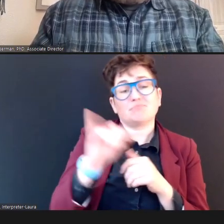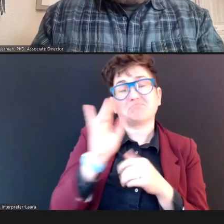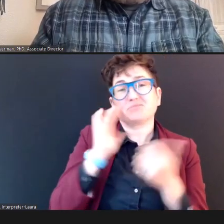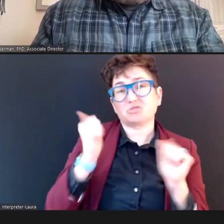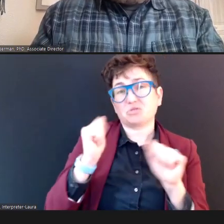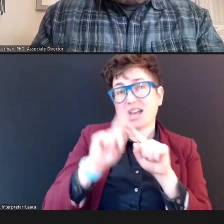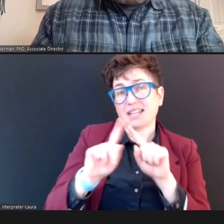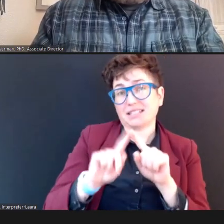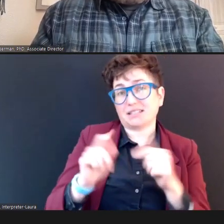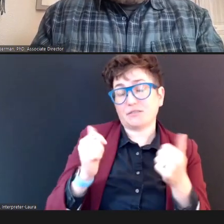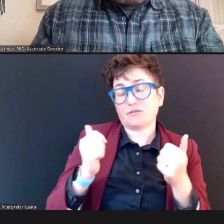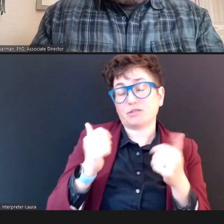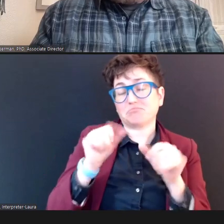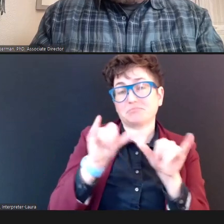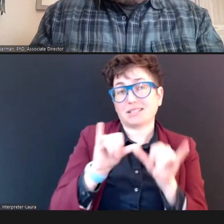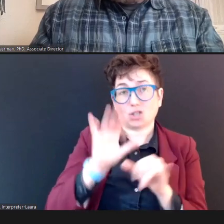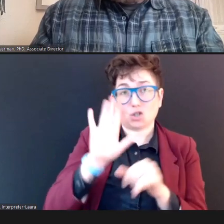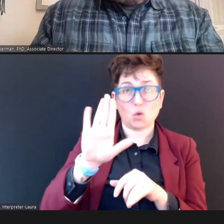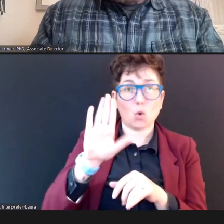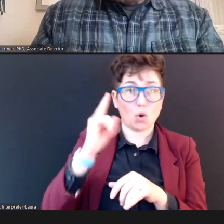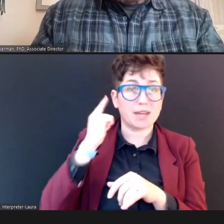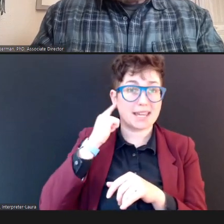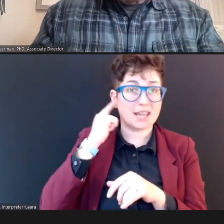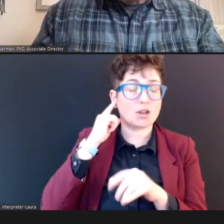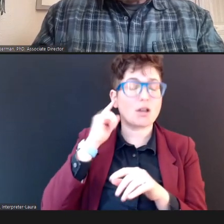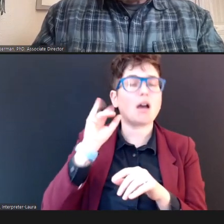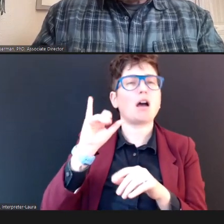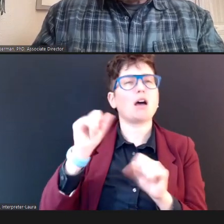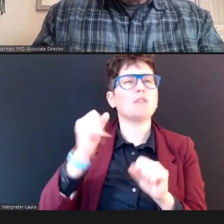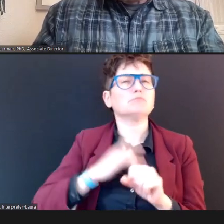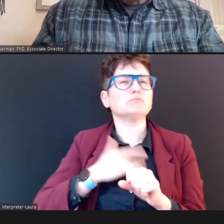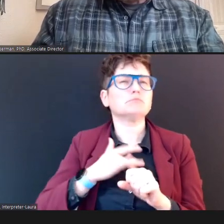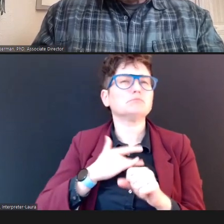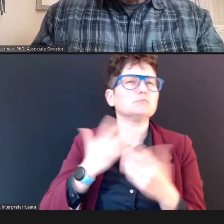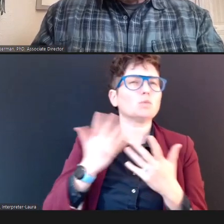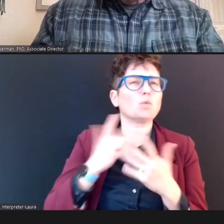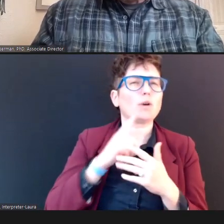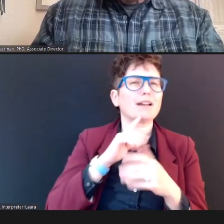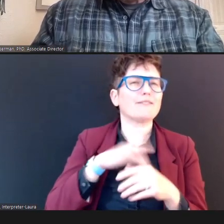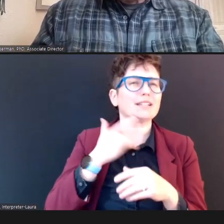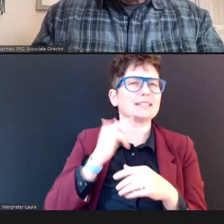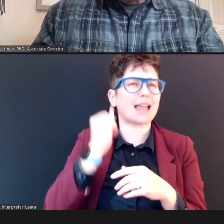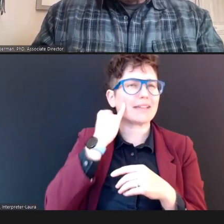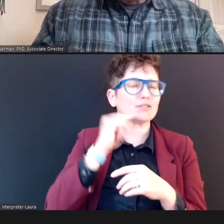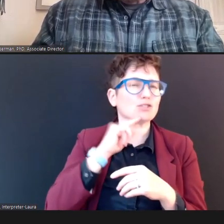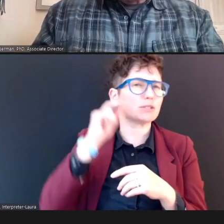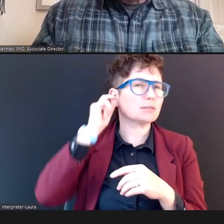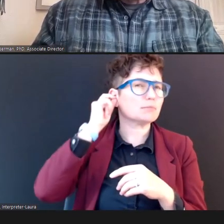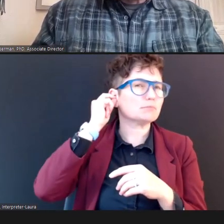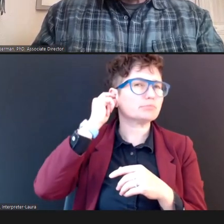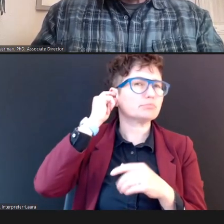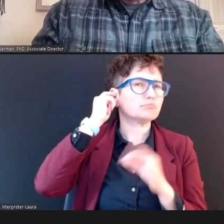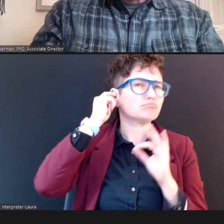feel for what a snug one should feel like, and -- and, kind of look did you pick a smaller one?